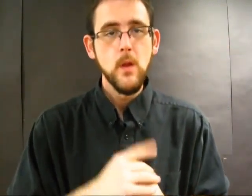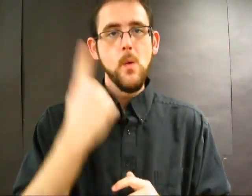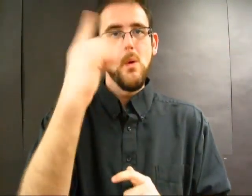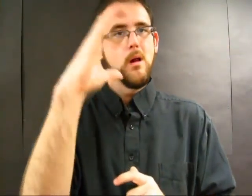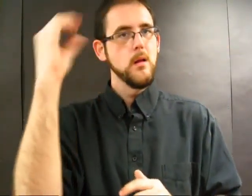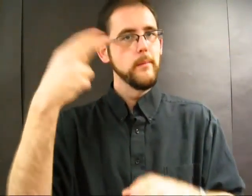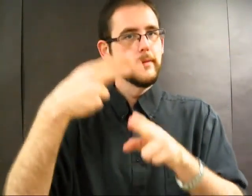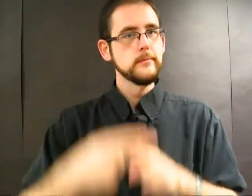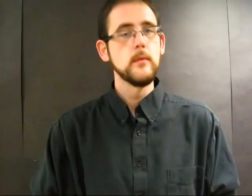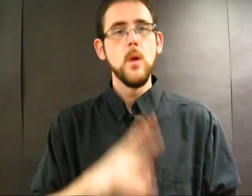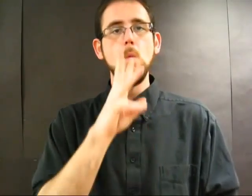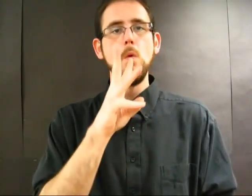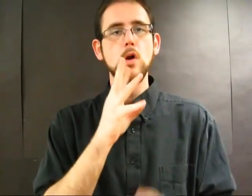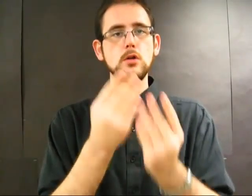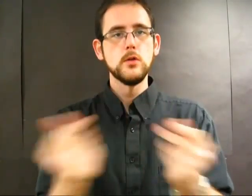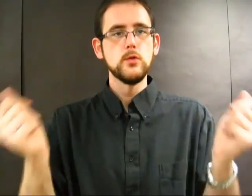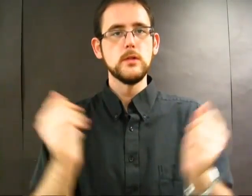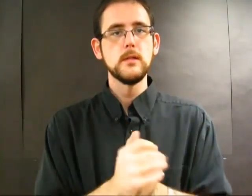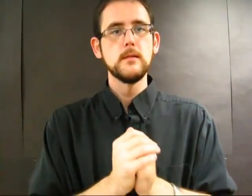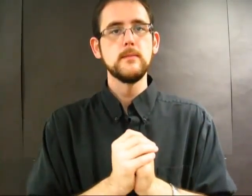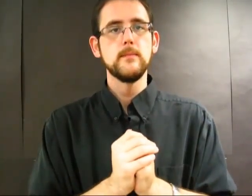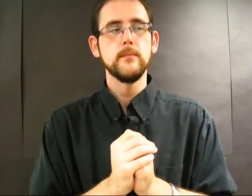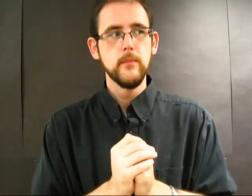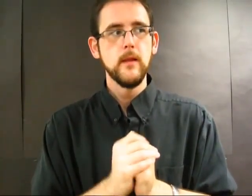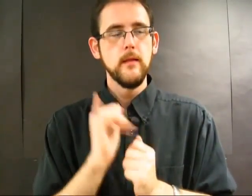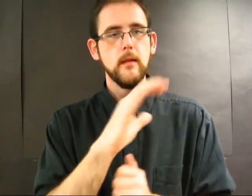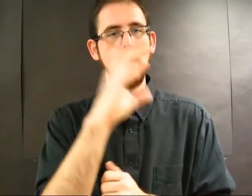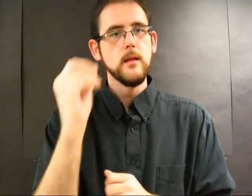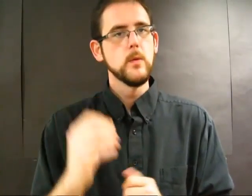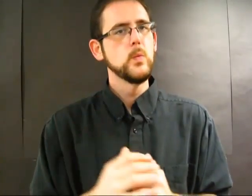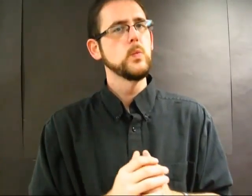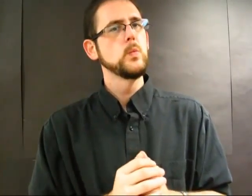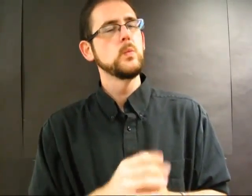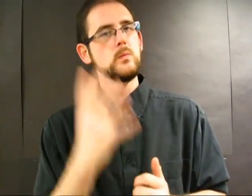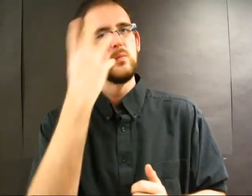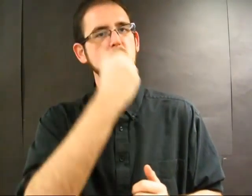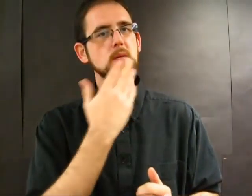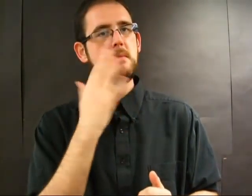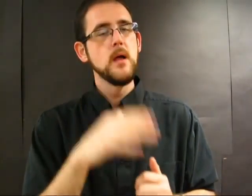One of those companies is called Water Solutions, and it's pretty bad.